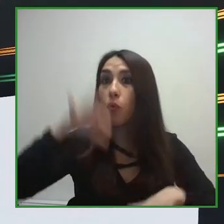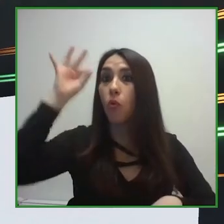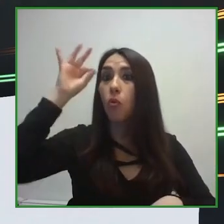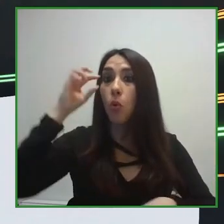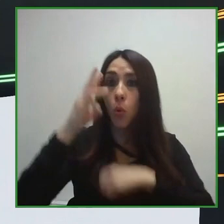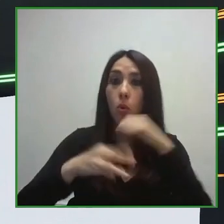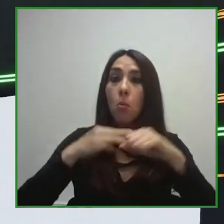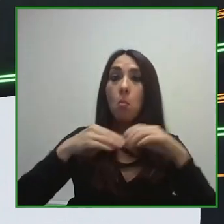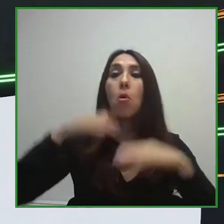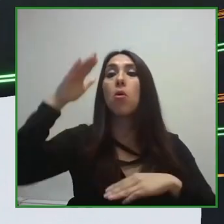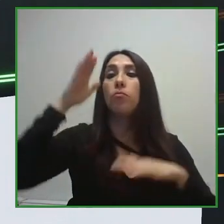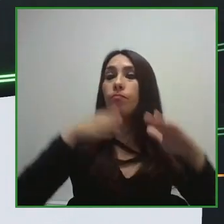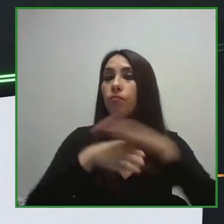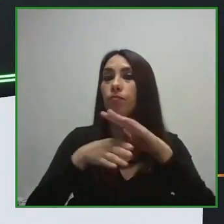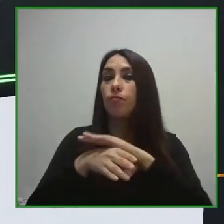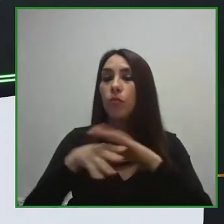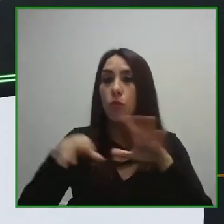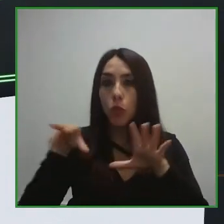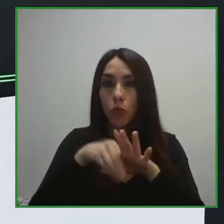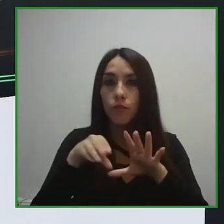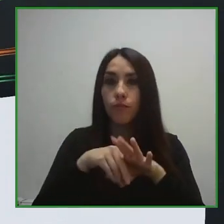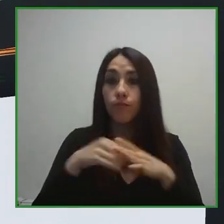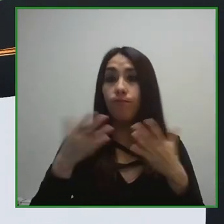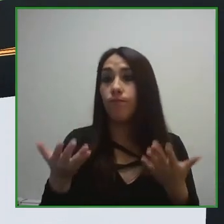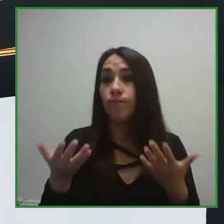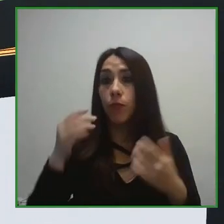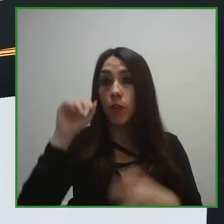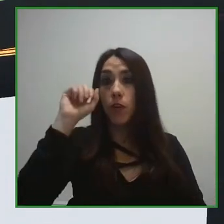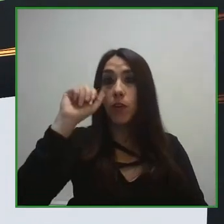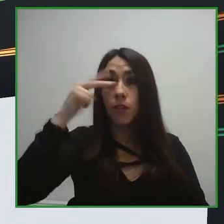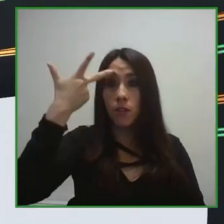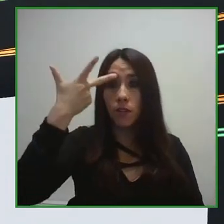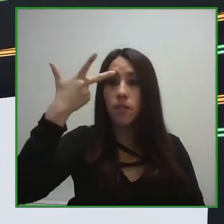This third version of our conference is done in a hybrid format.